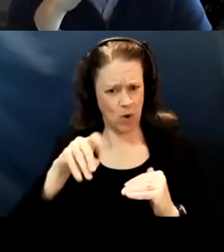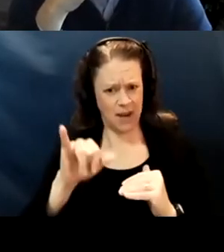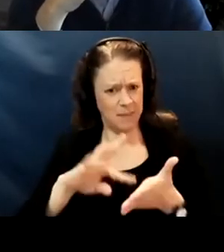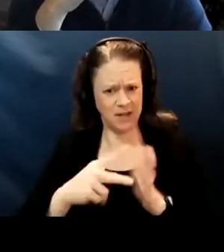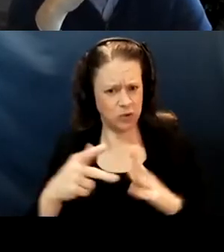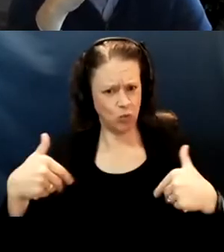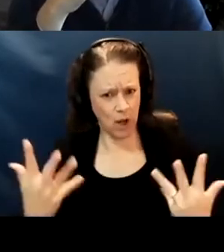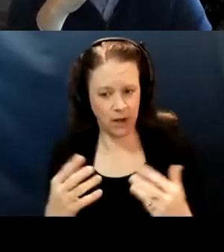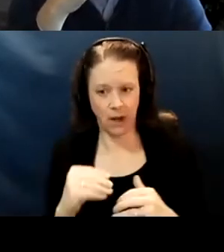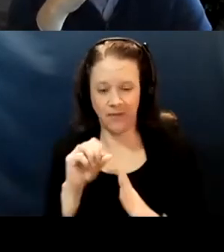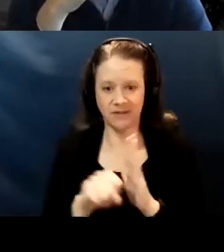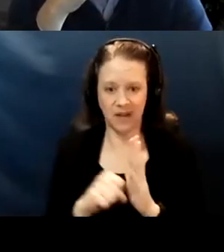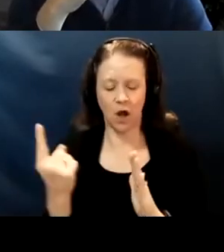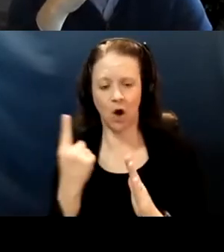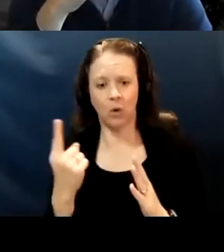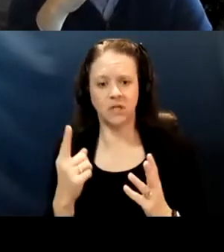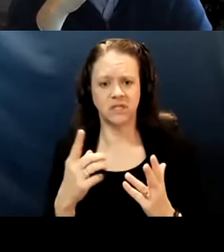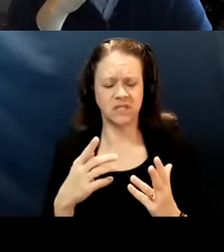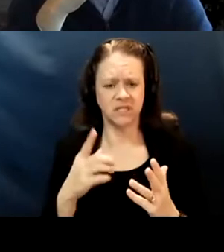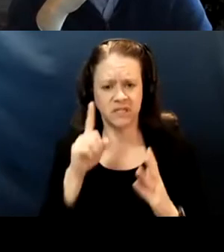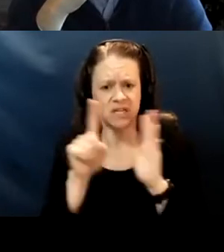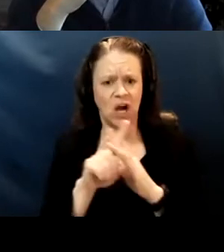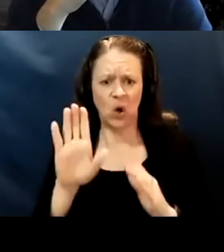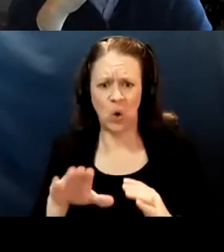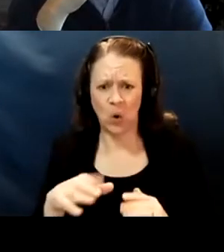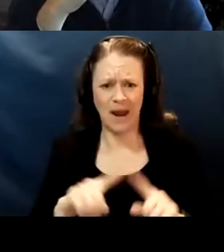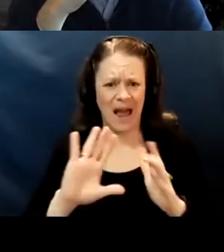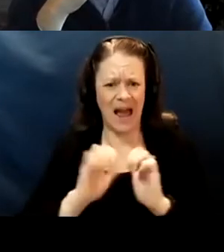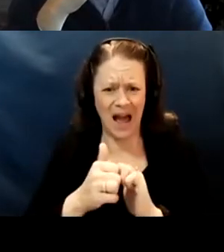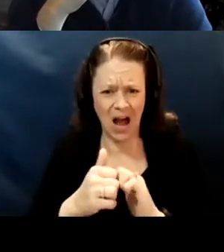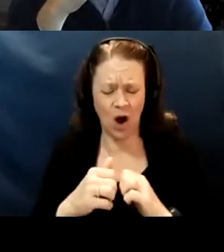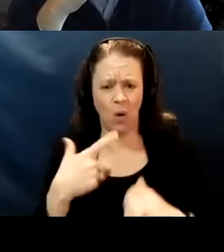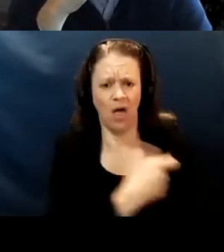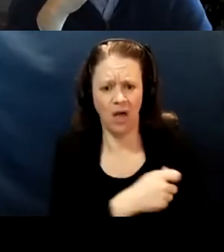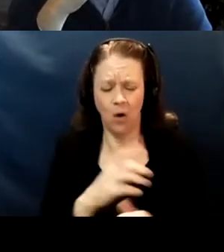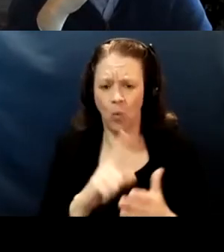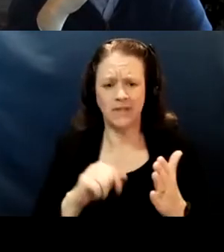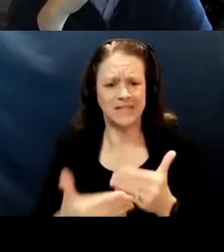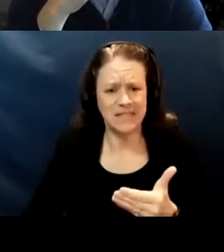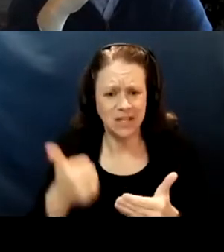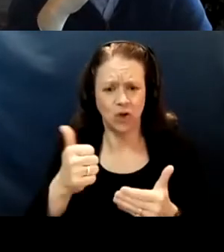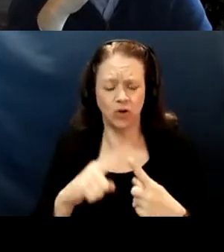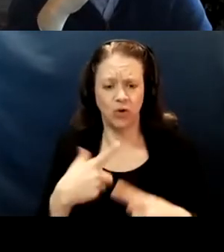you know always coming up with a concern around administrability. What's gonna be the easiest for them to do and preventing fraud